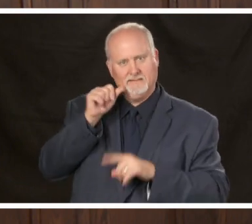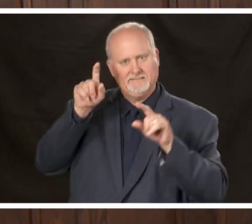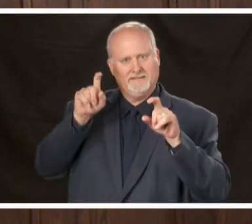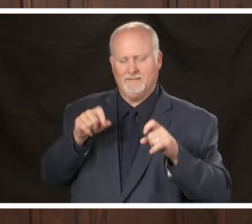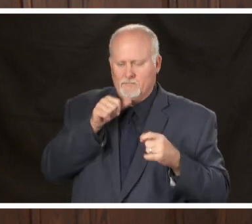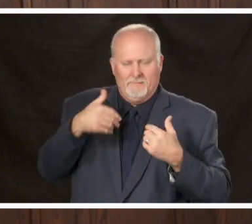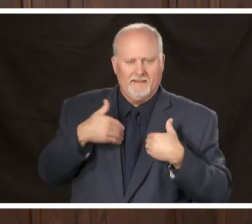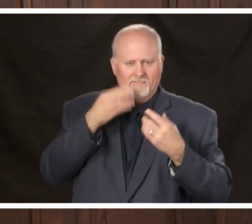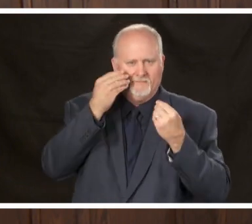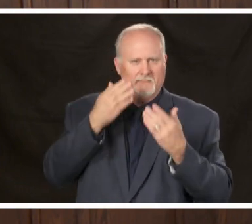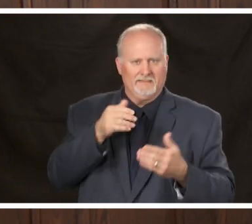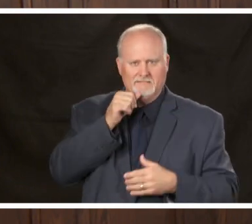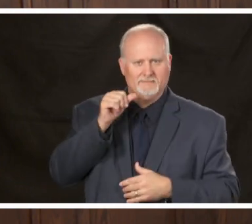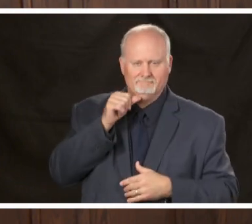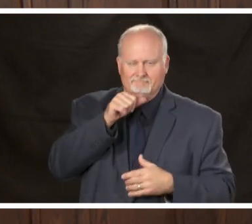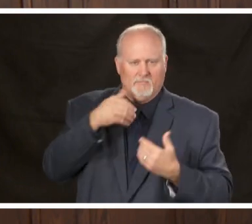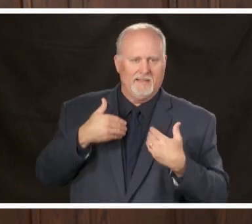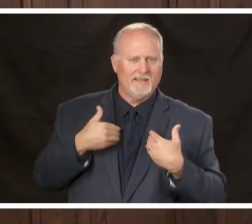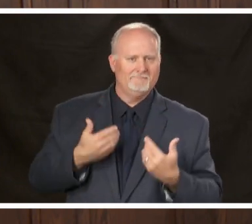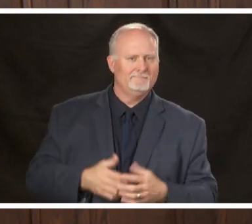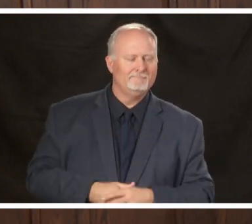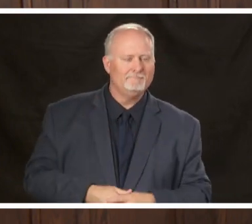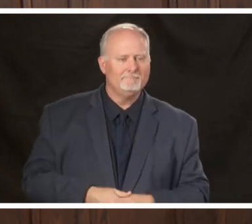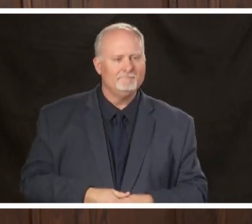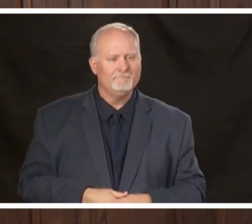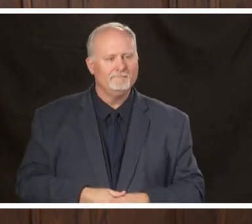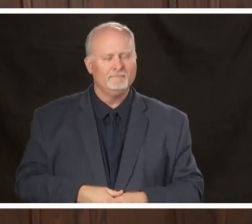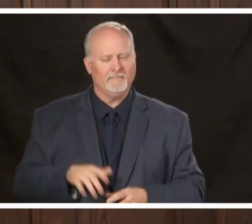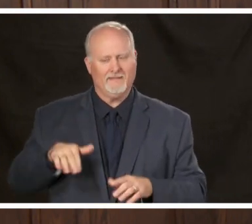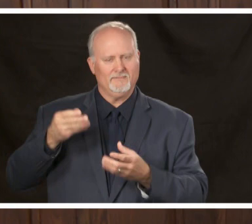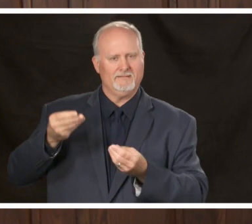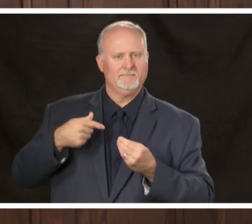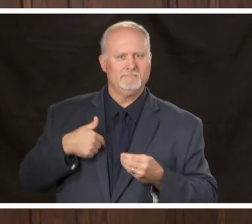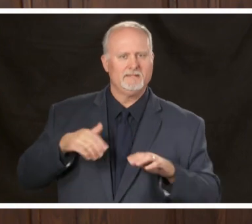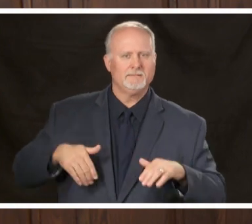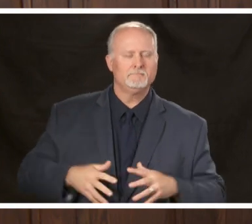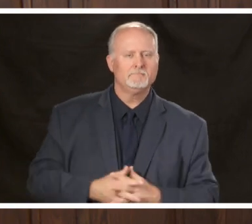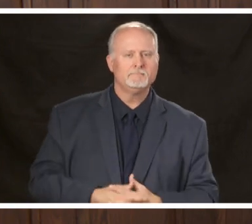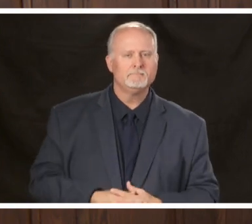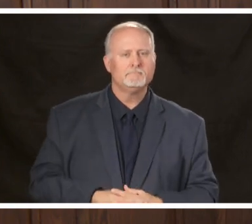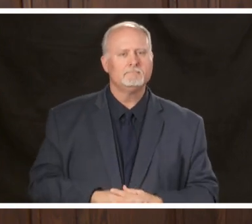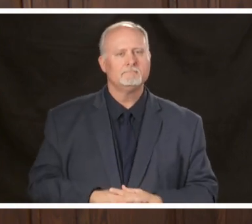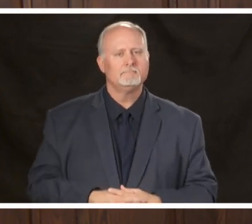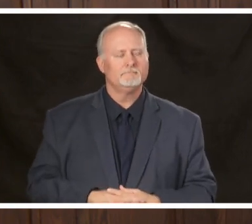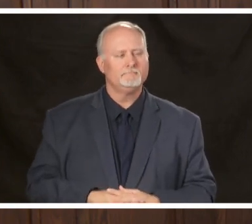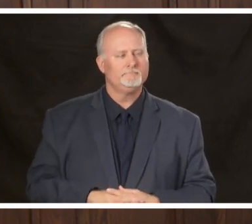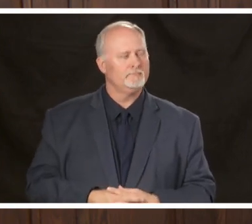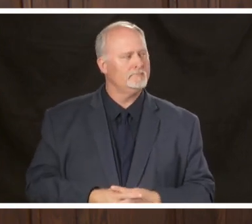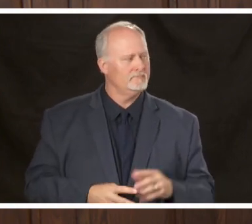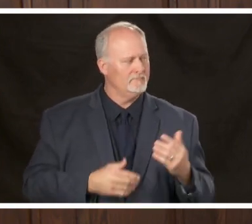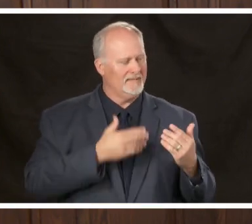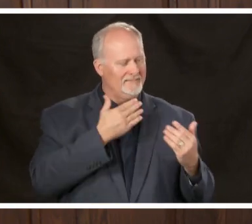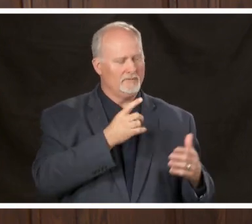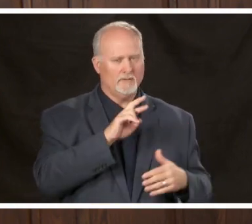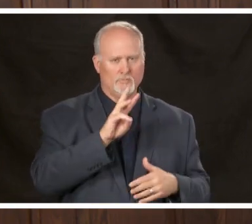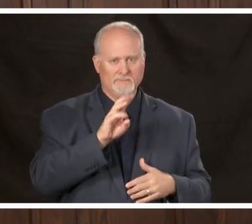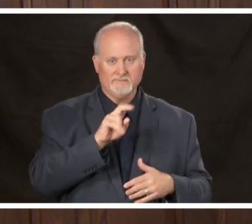don't have those yet okay thank you dr. Wilson are there any other questions for